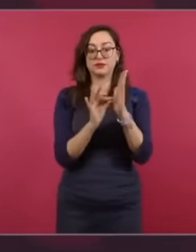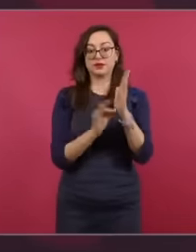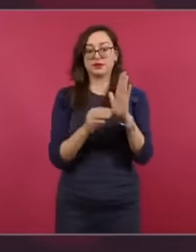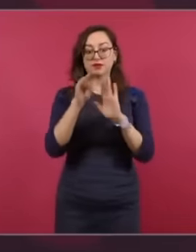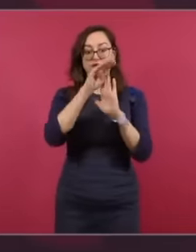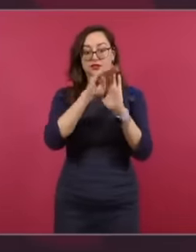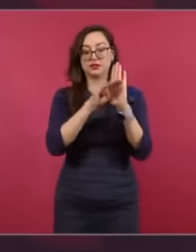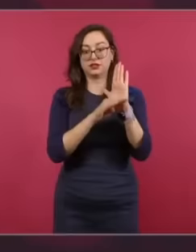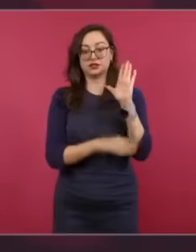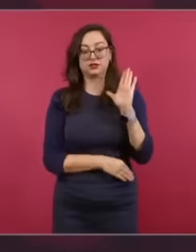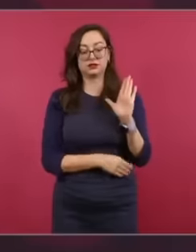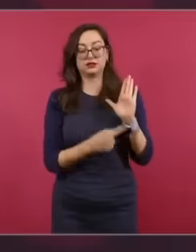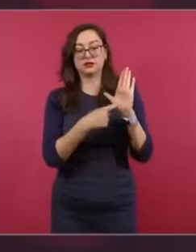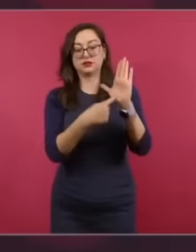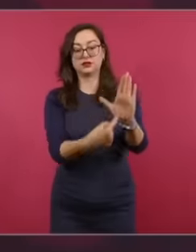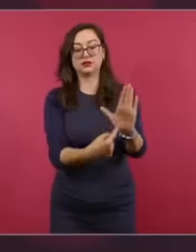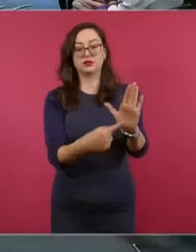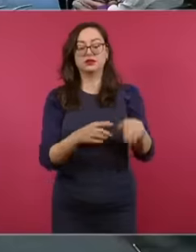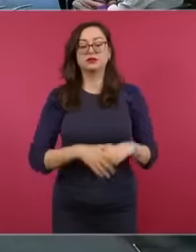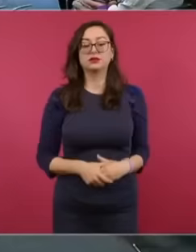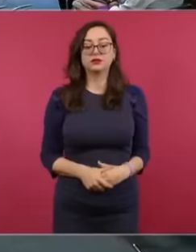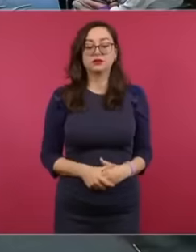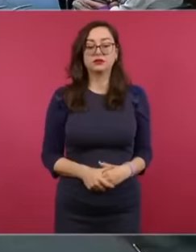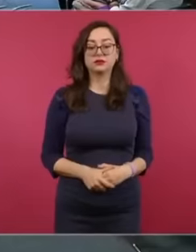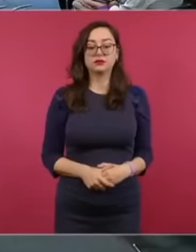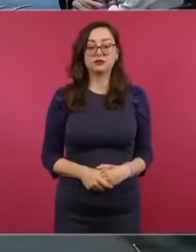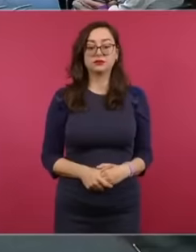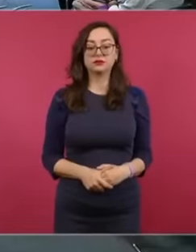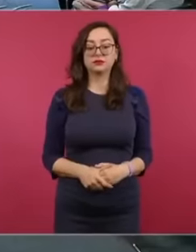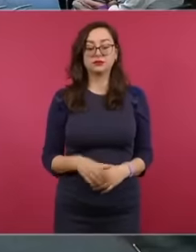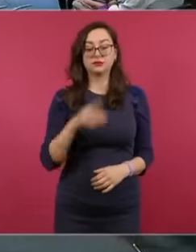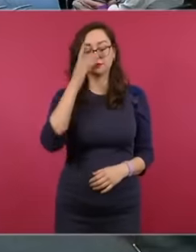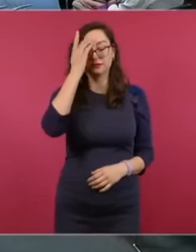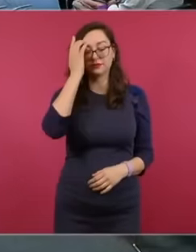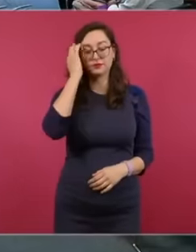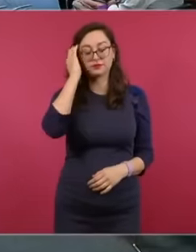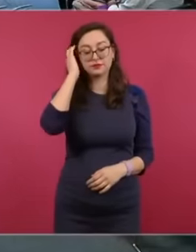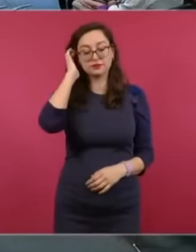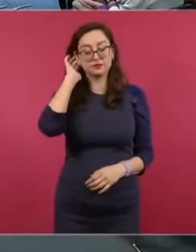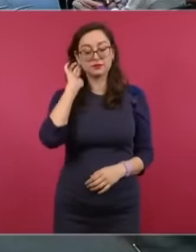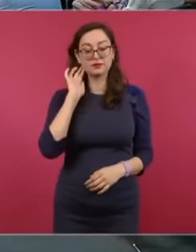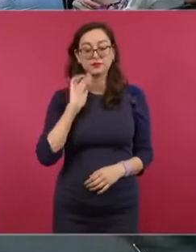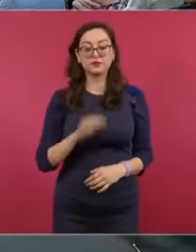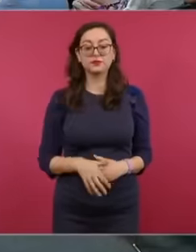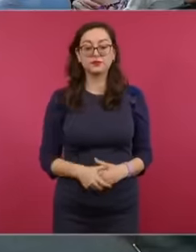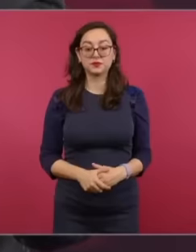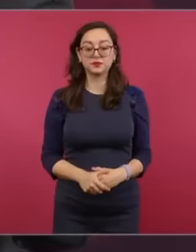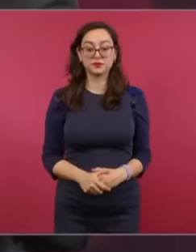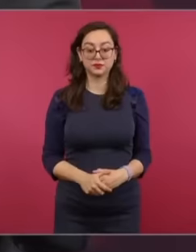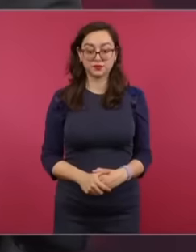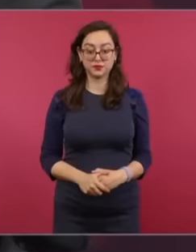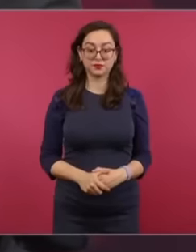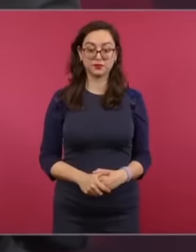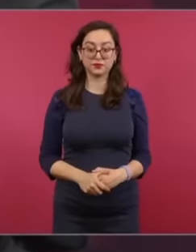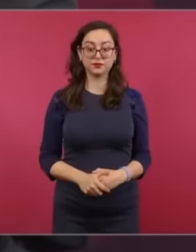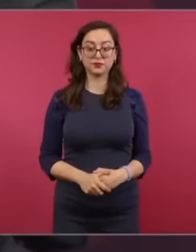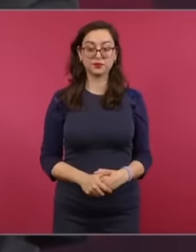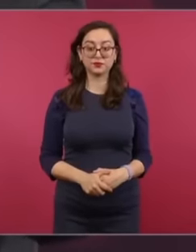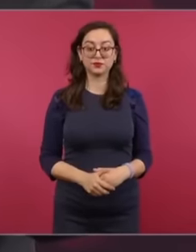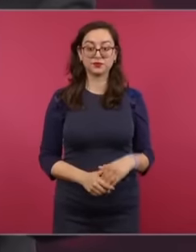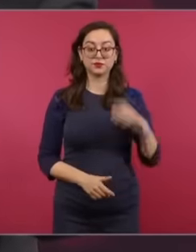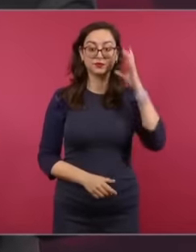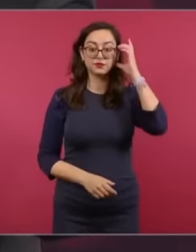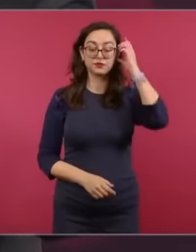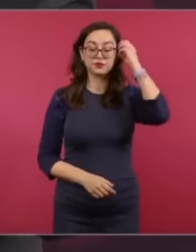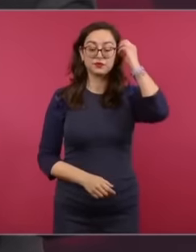now for the campaign and the